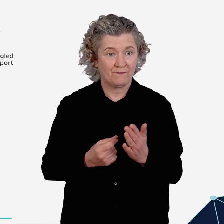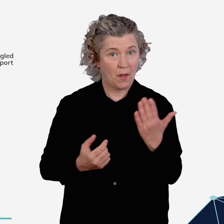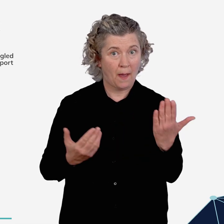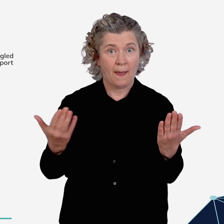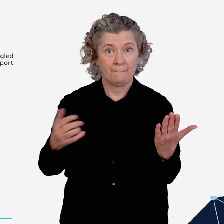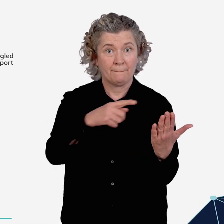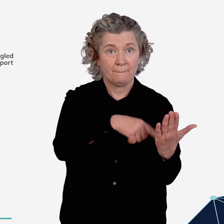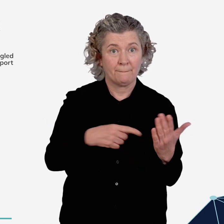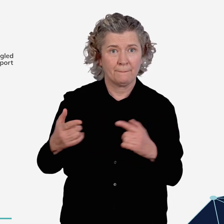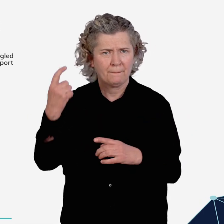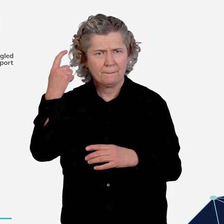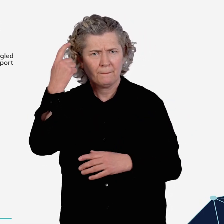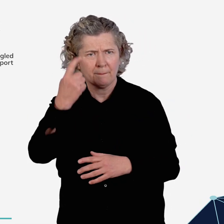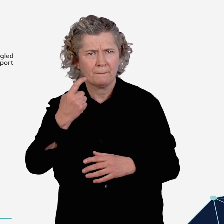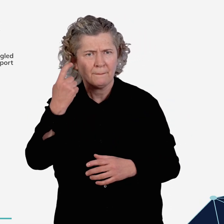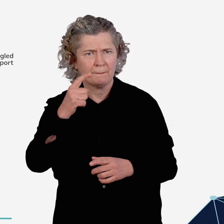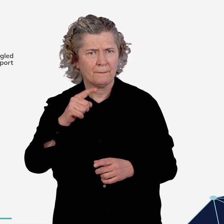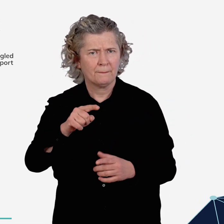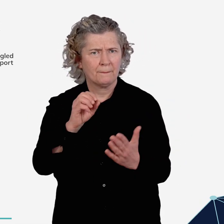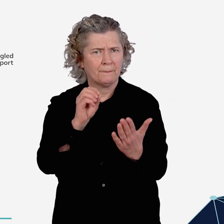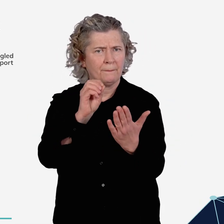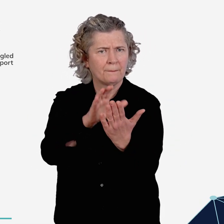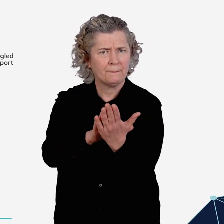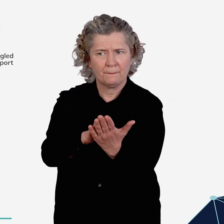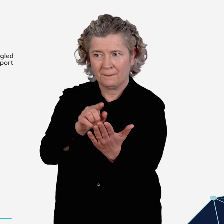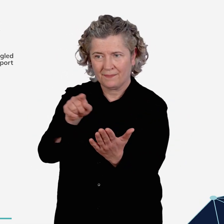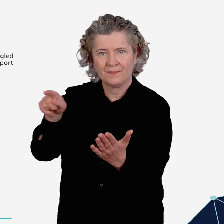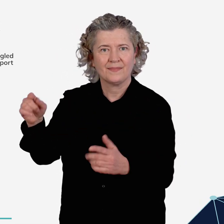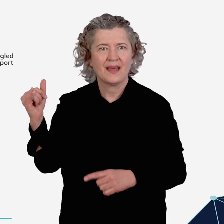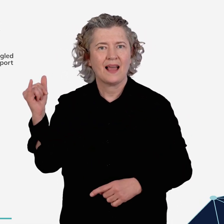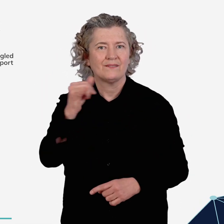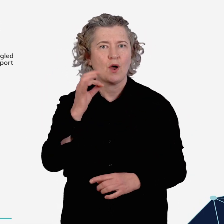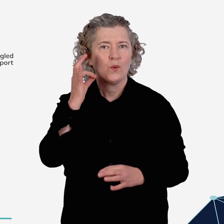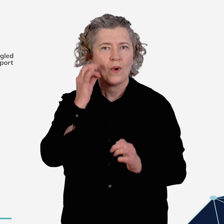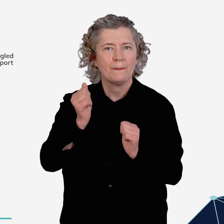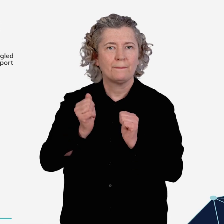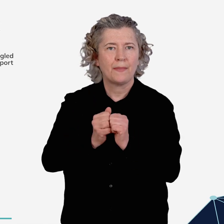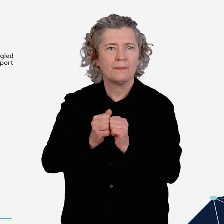Recommendations from these reports will be considered in the Aviation White Paper.